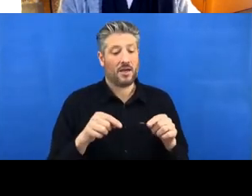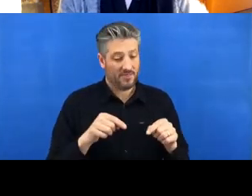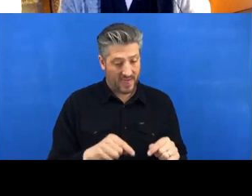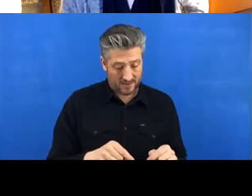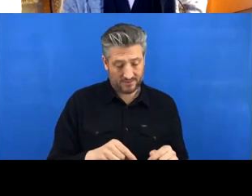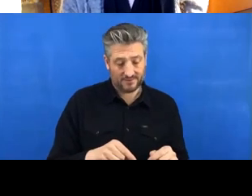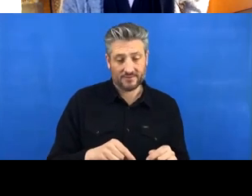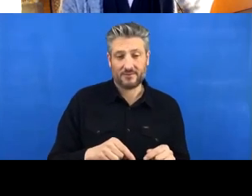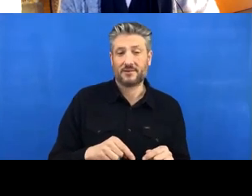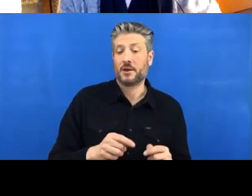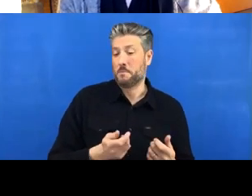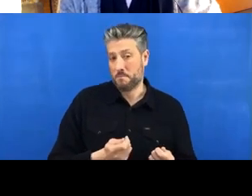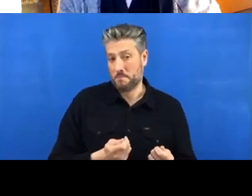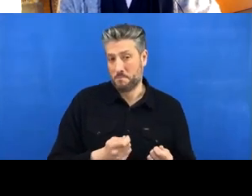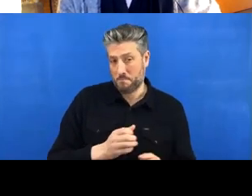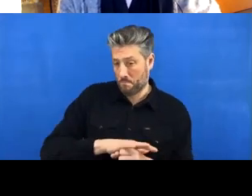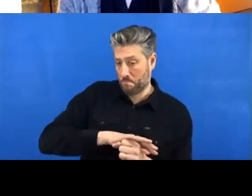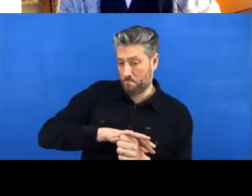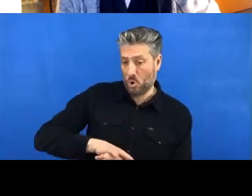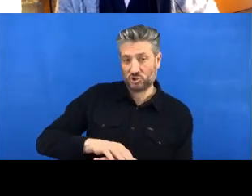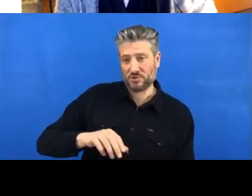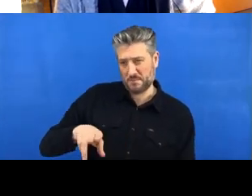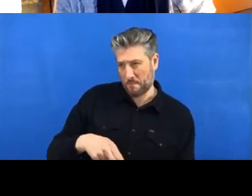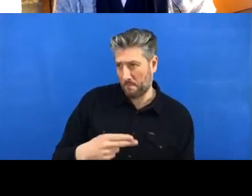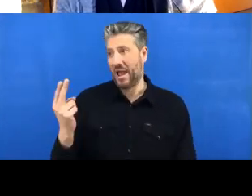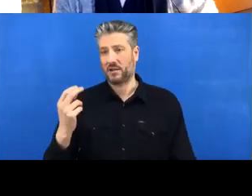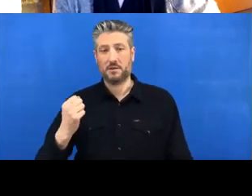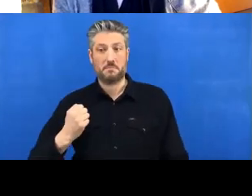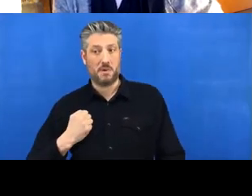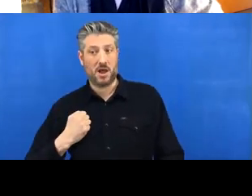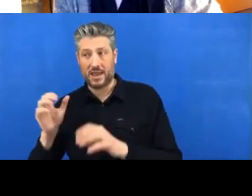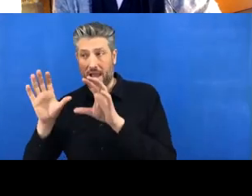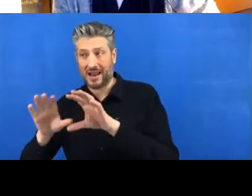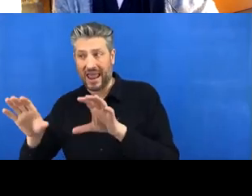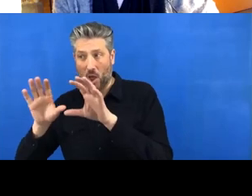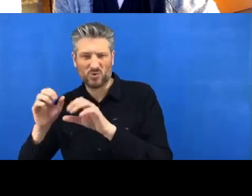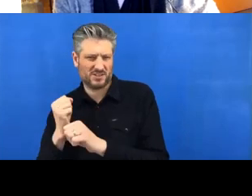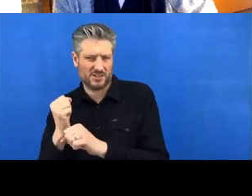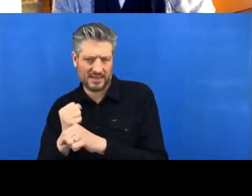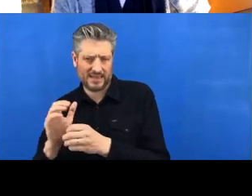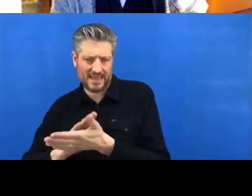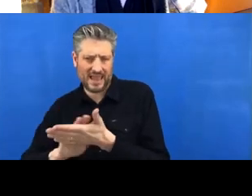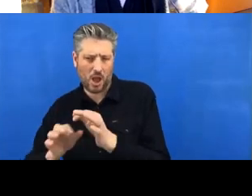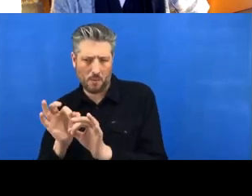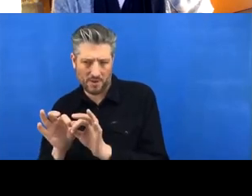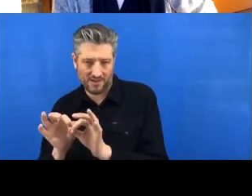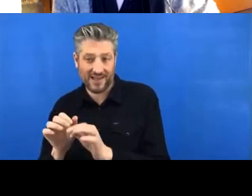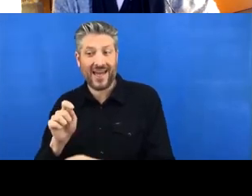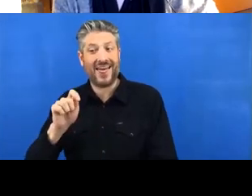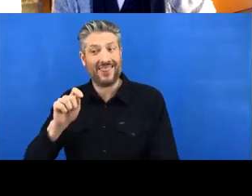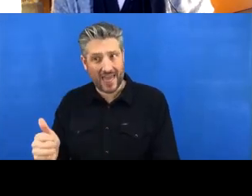And then finally you're going to make a pull request, which is to suggest your change to the original version.